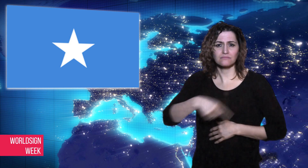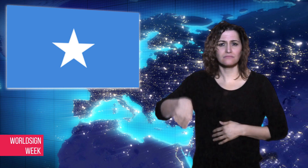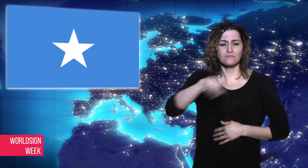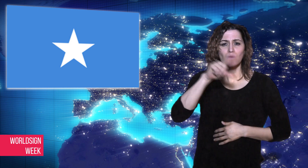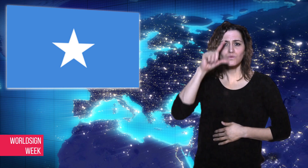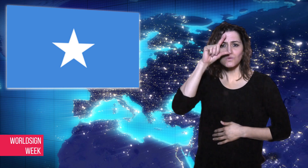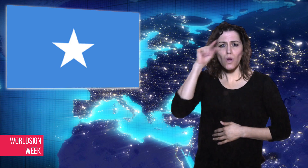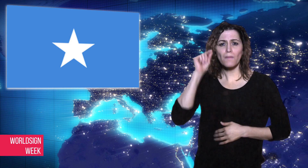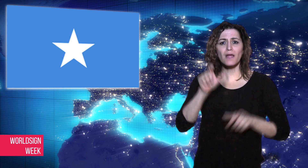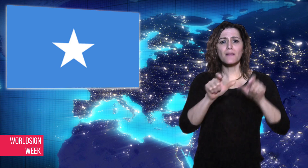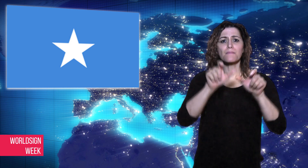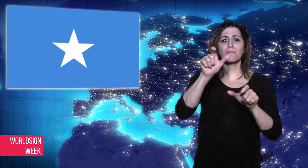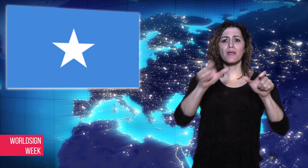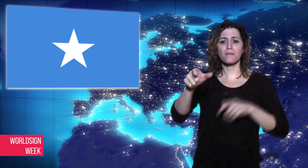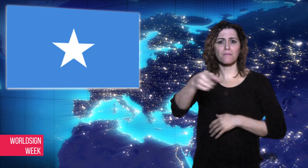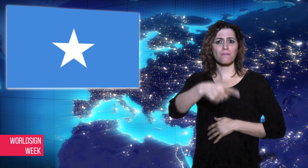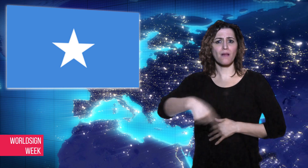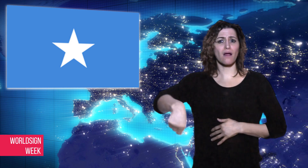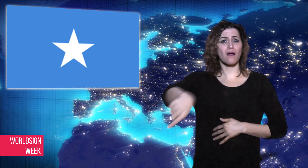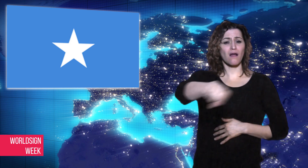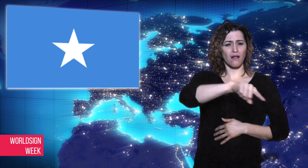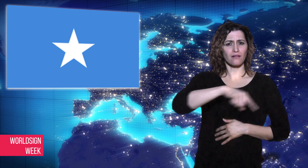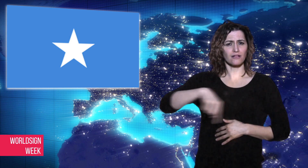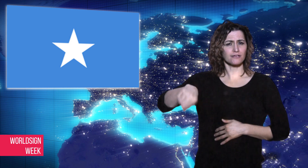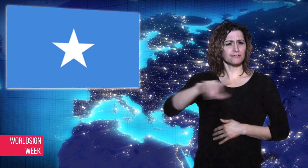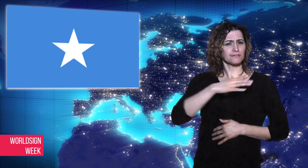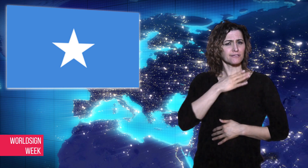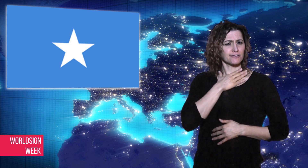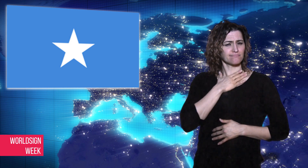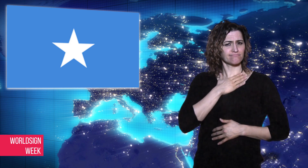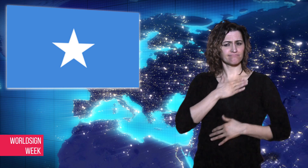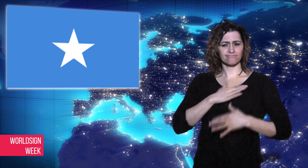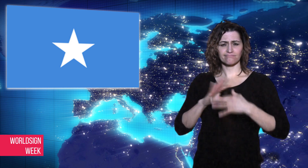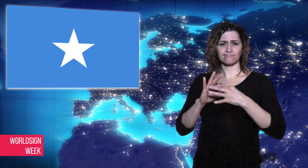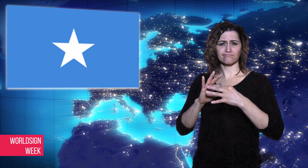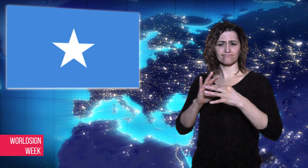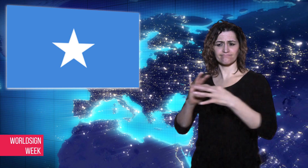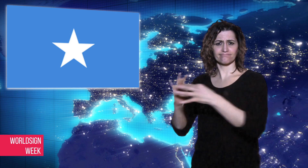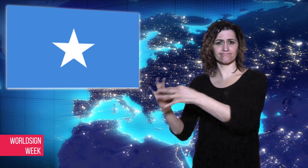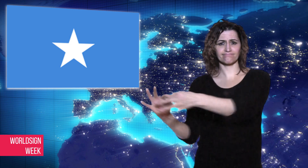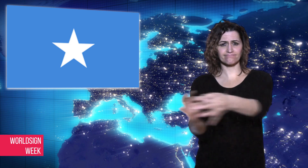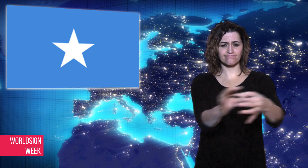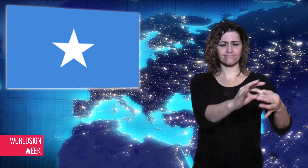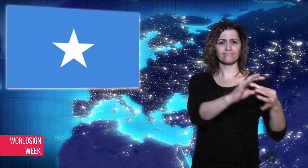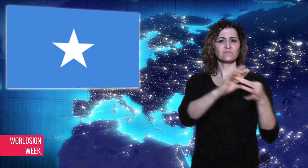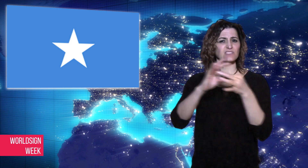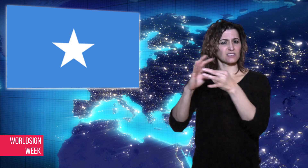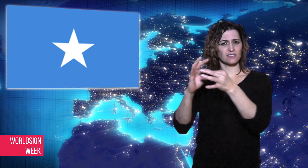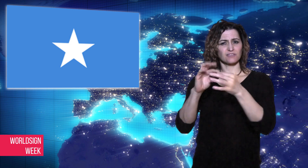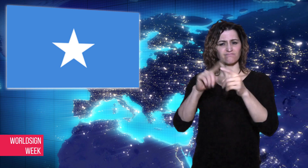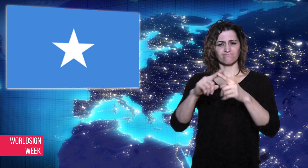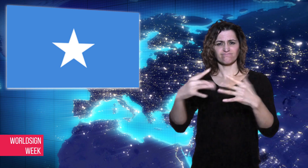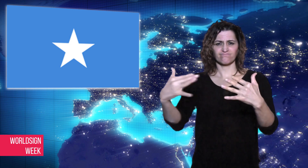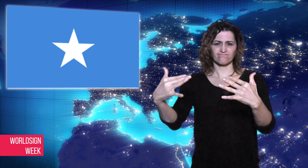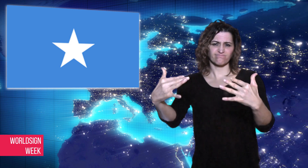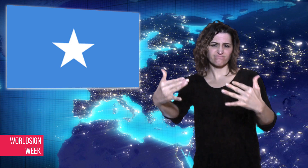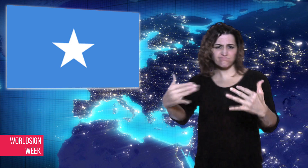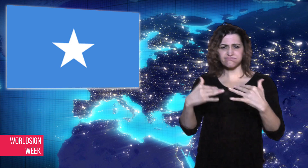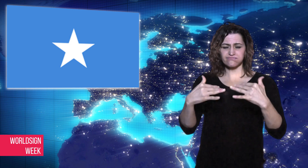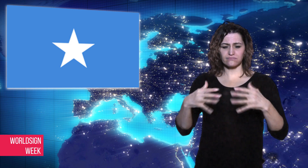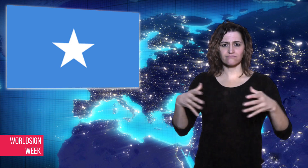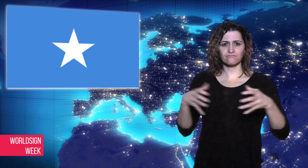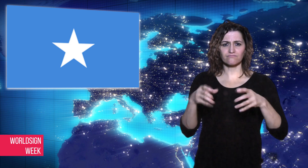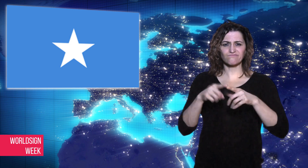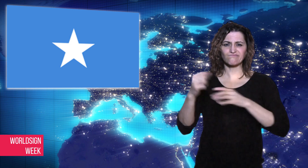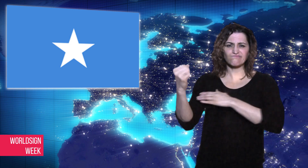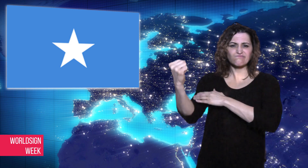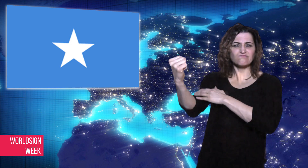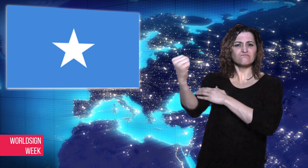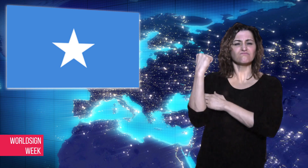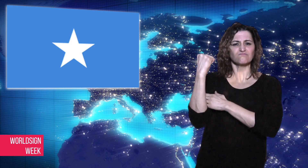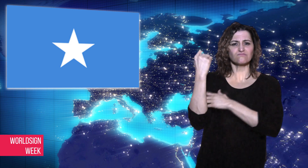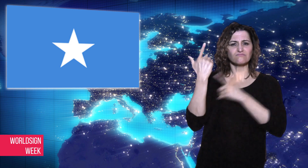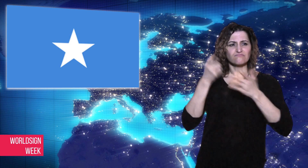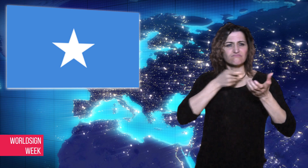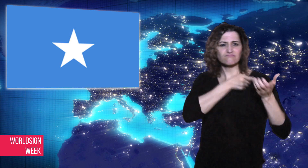country. He vowed “a state of war.”